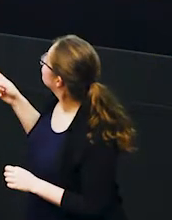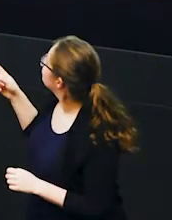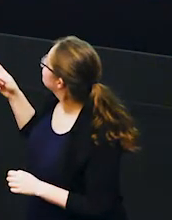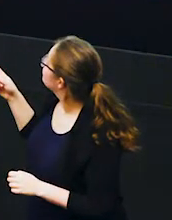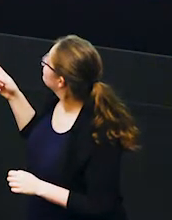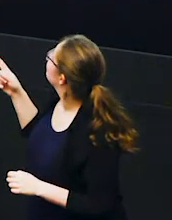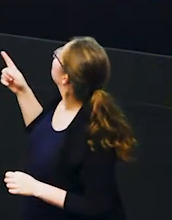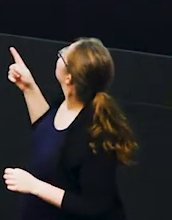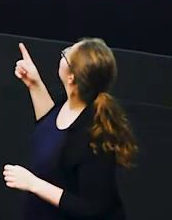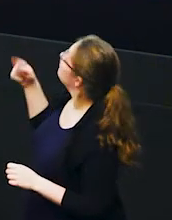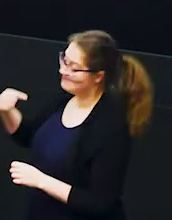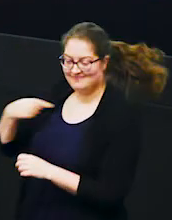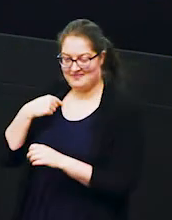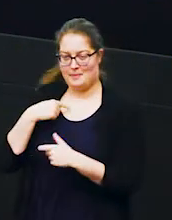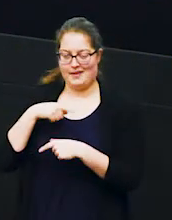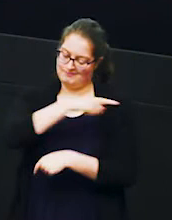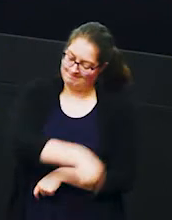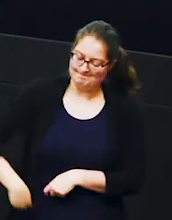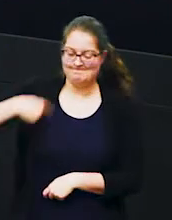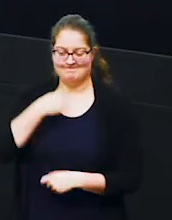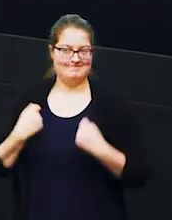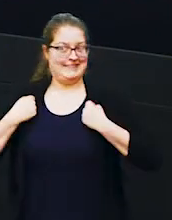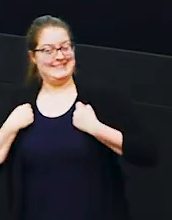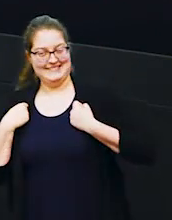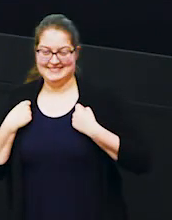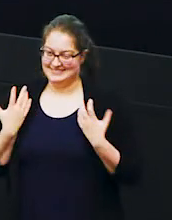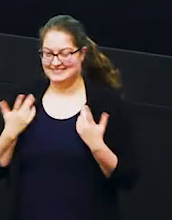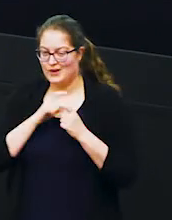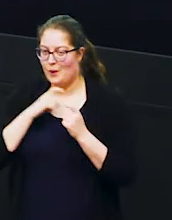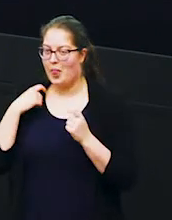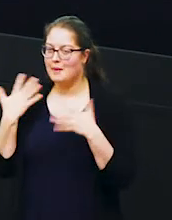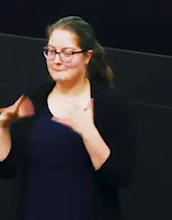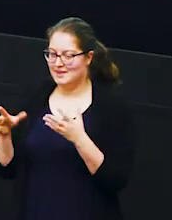or you can see me here wearing an elephant's collar that we've taken off an elephant as well